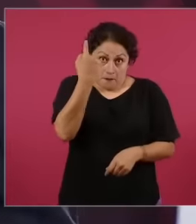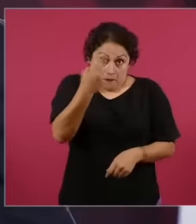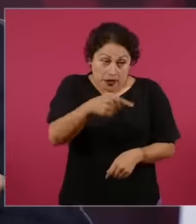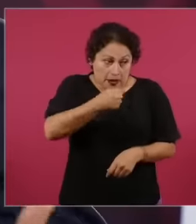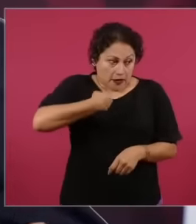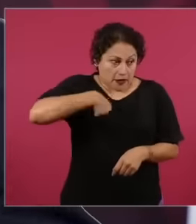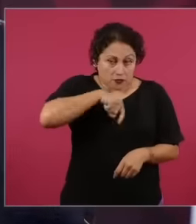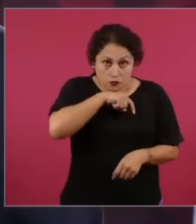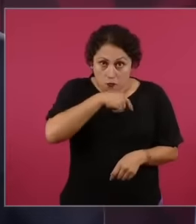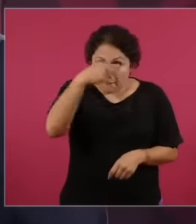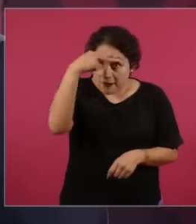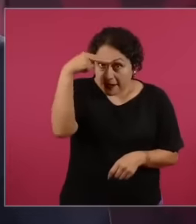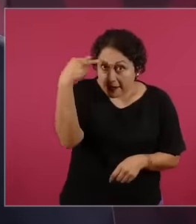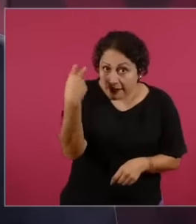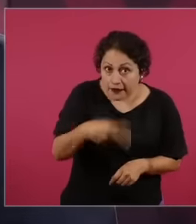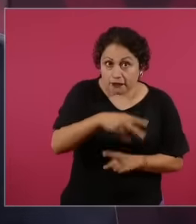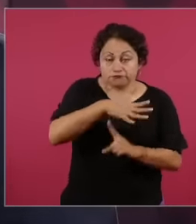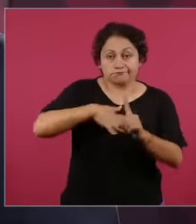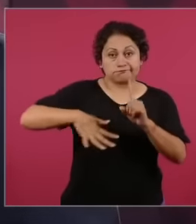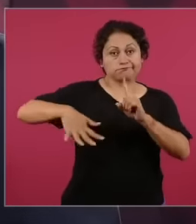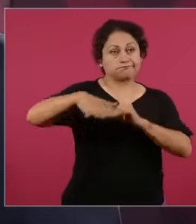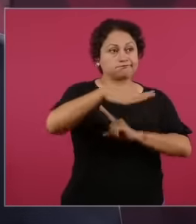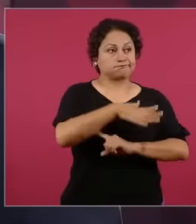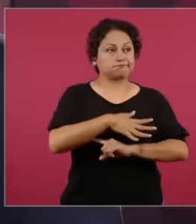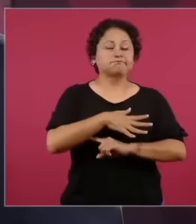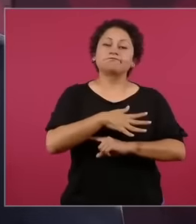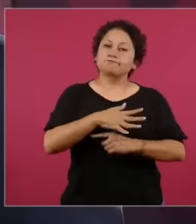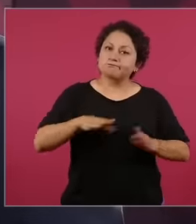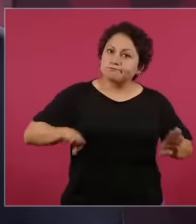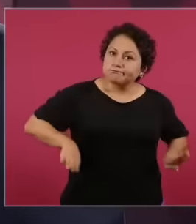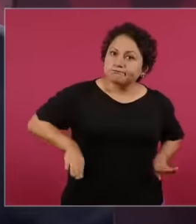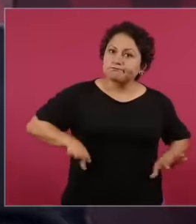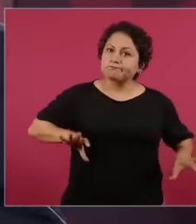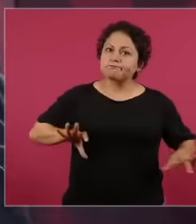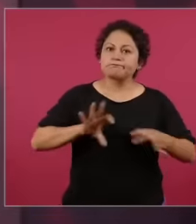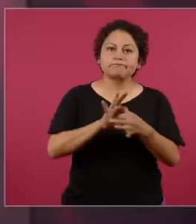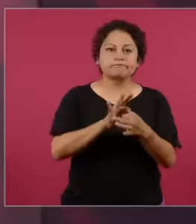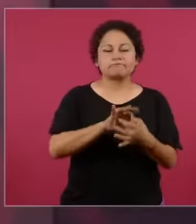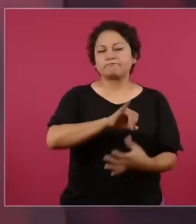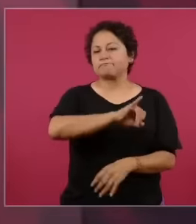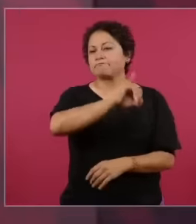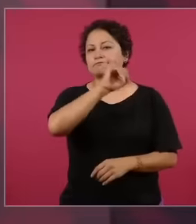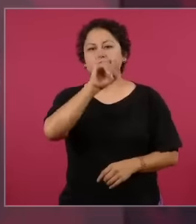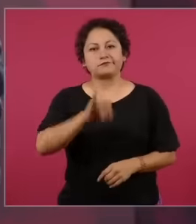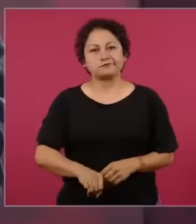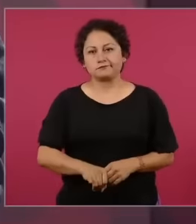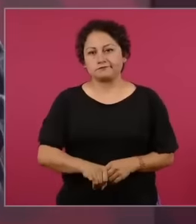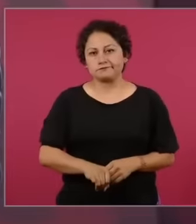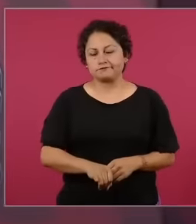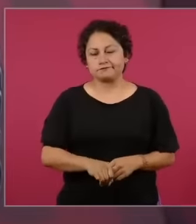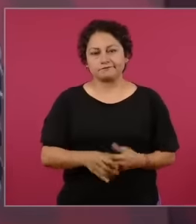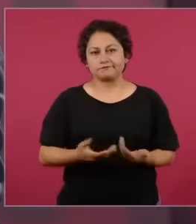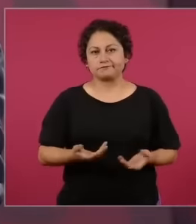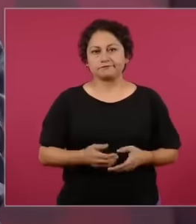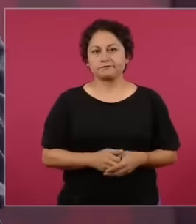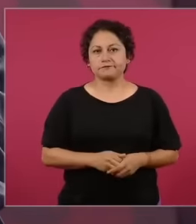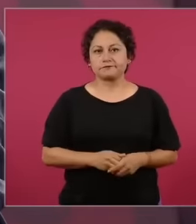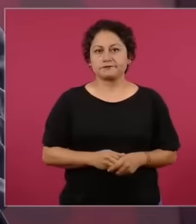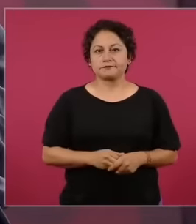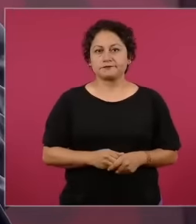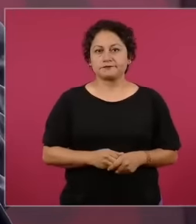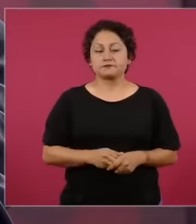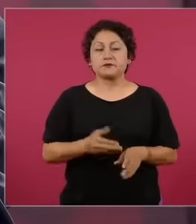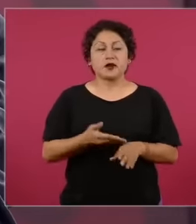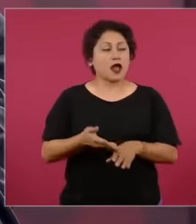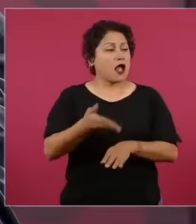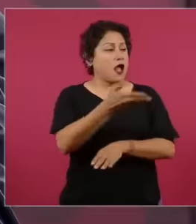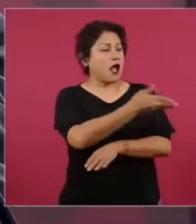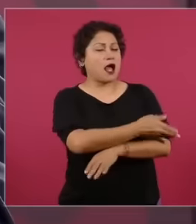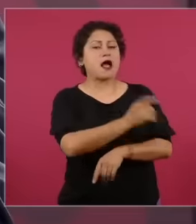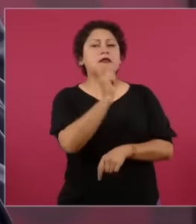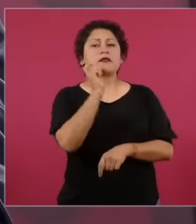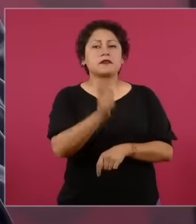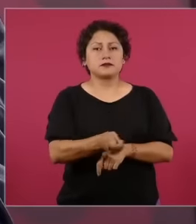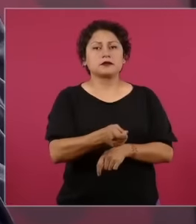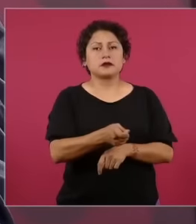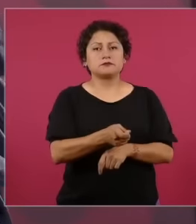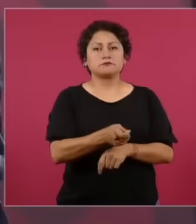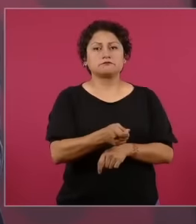needs, they always sent us and